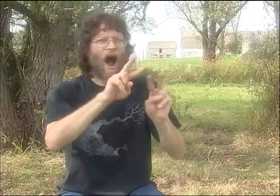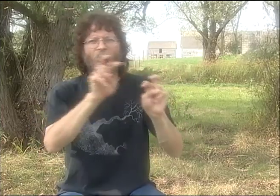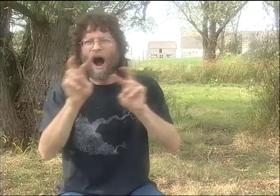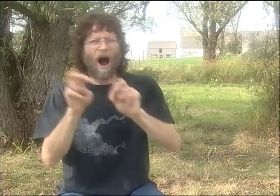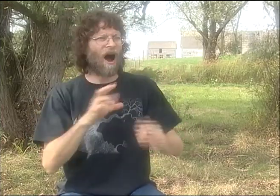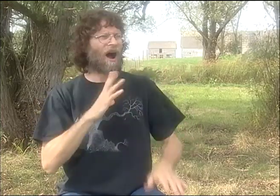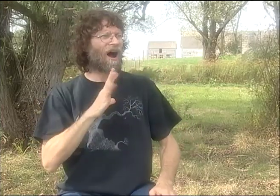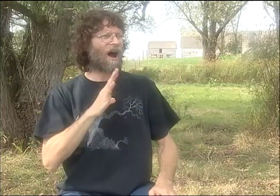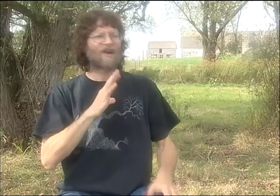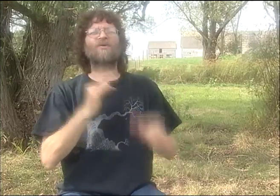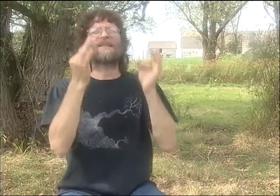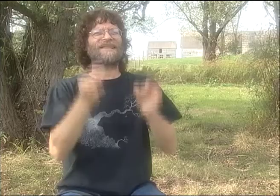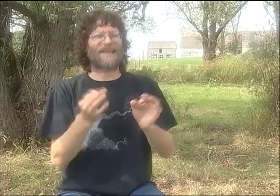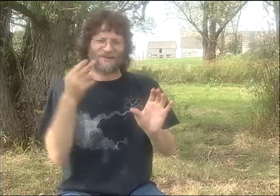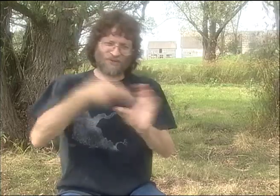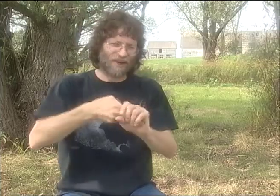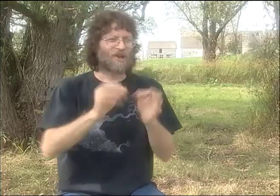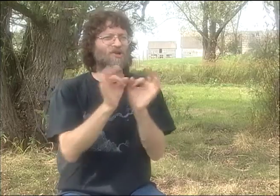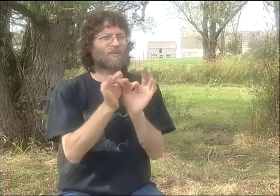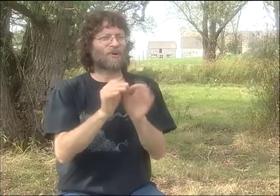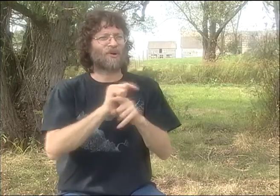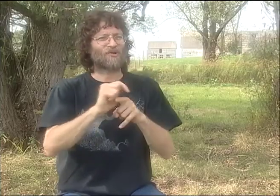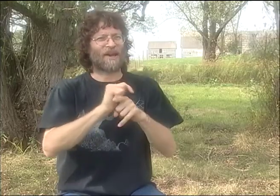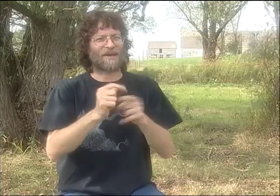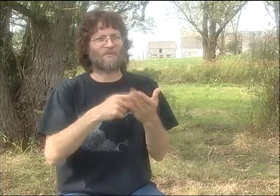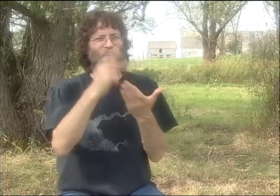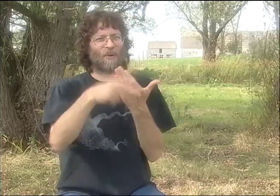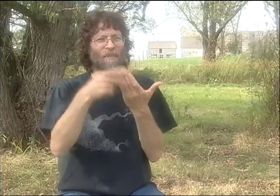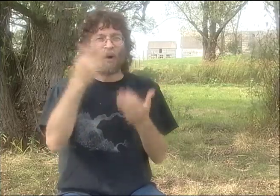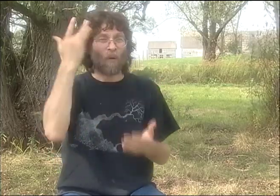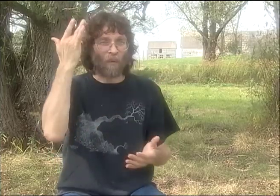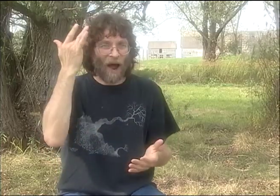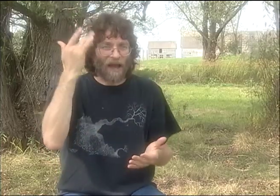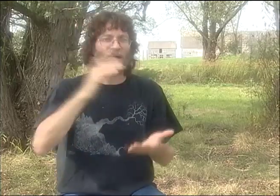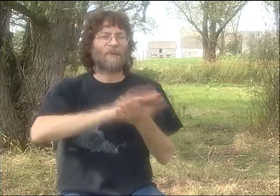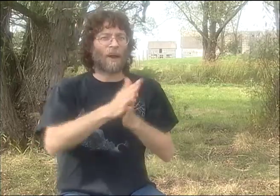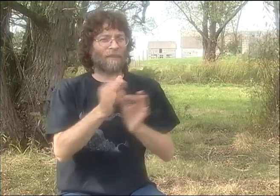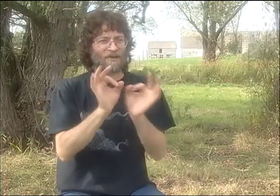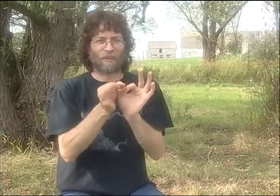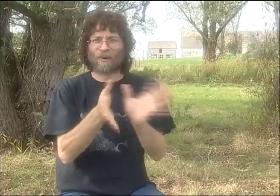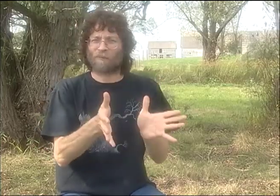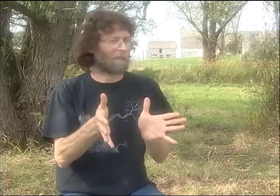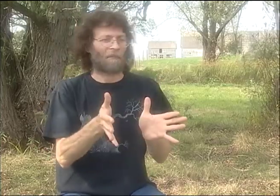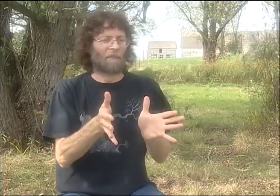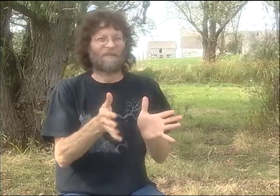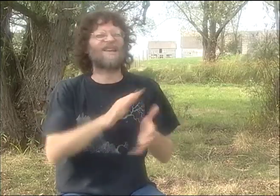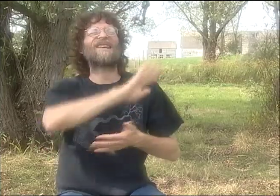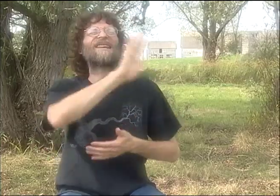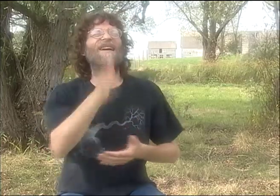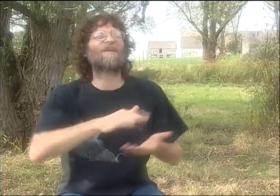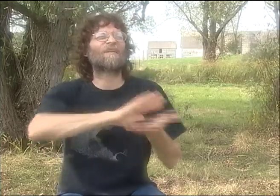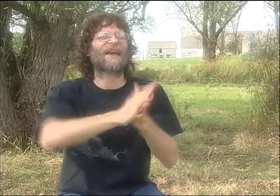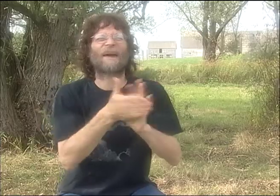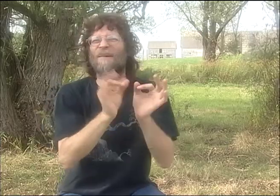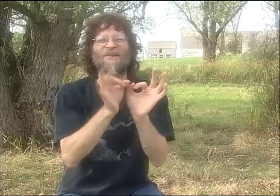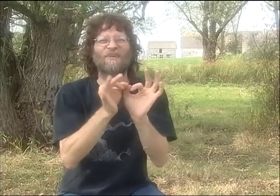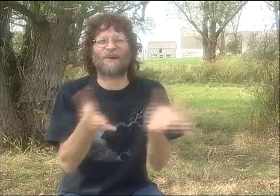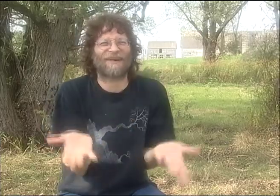AND HE GOT HERE, AND HE SAW SIGN LANGUAGE ALL OVER THE PLACE, OF COURSE. HE WAS VERY EXCITED. AND HE APPLIED AND WAS ACCEPTED